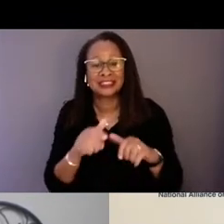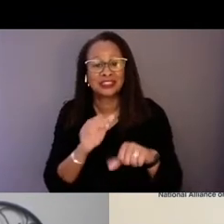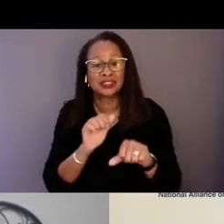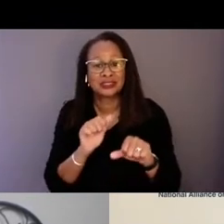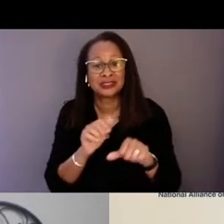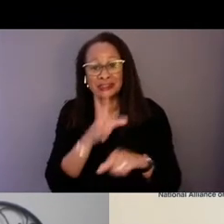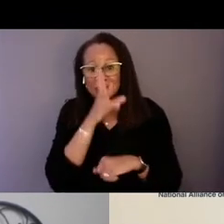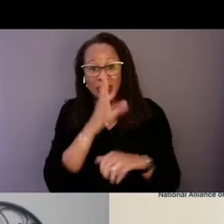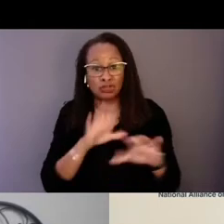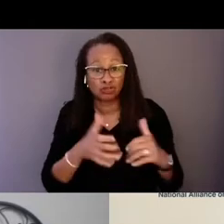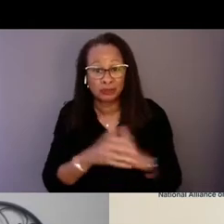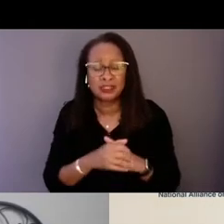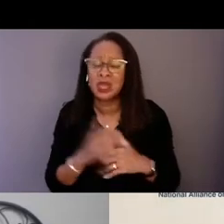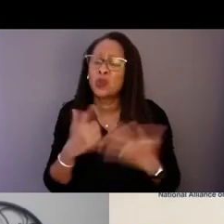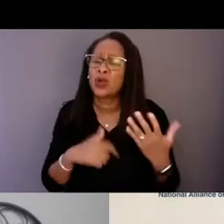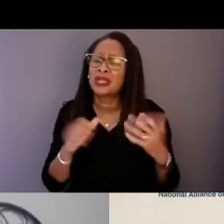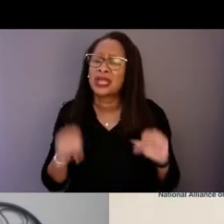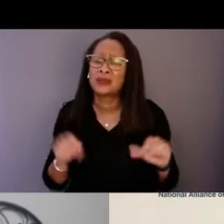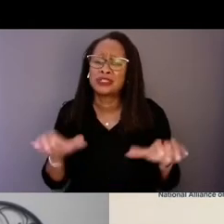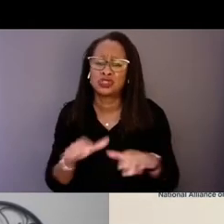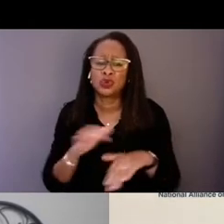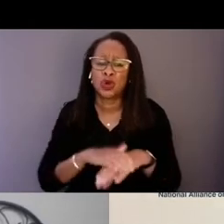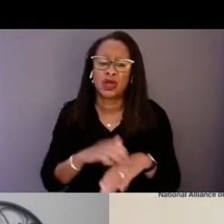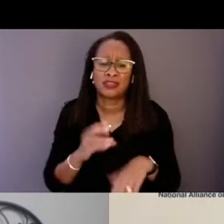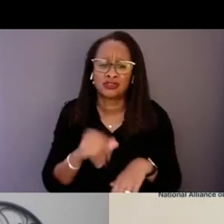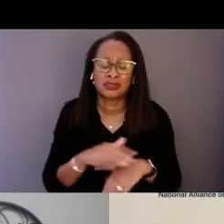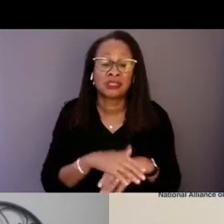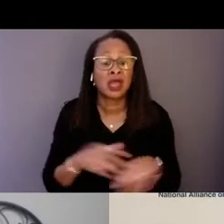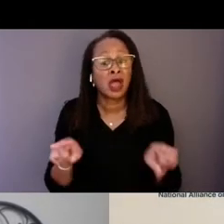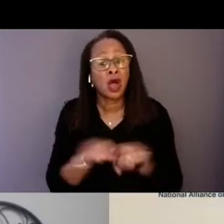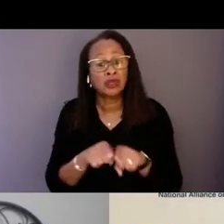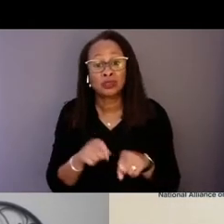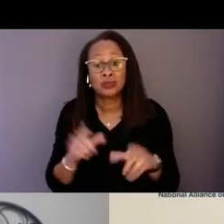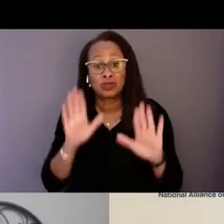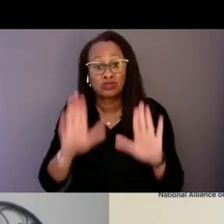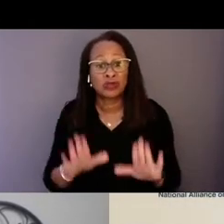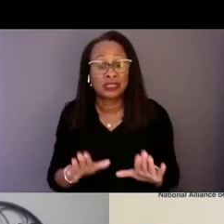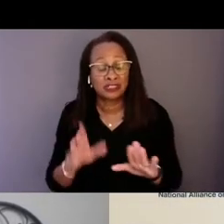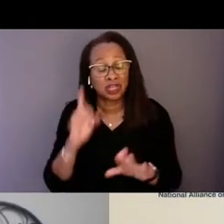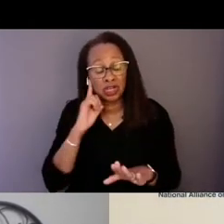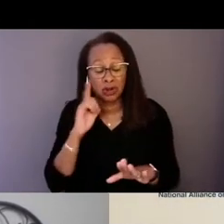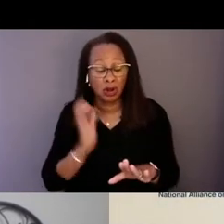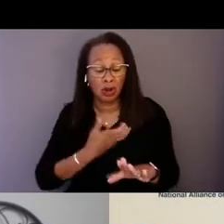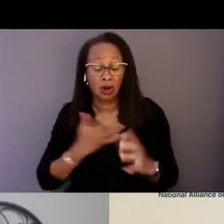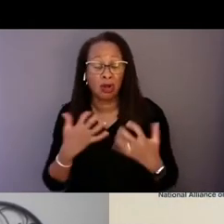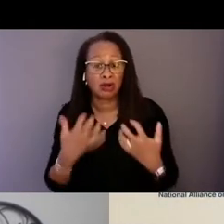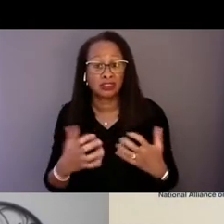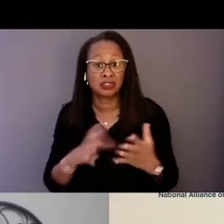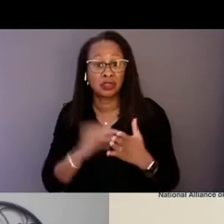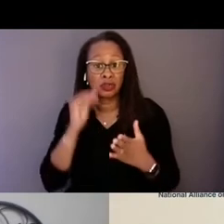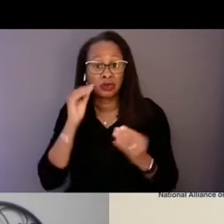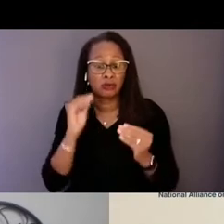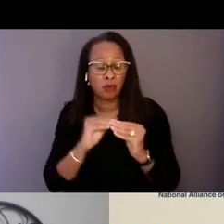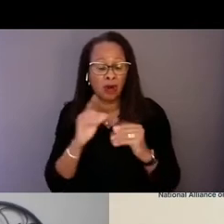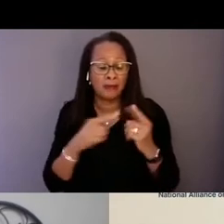And I think it'd be great to also hear our audience learn more about sort of the local work that NAMI does, because the affiliates are a huge part of this,